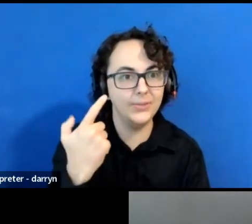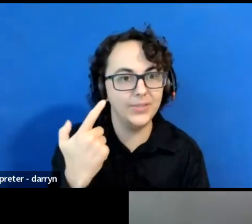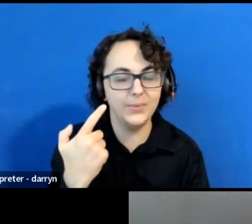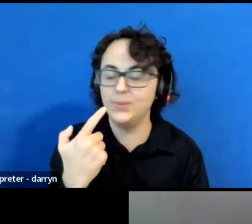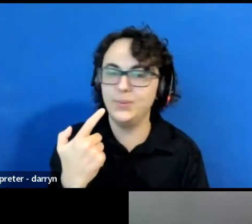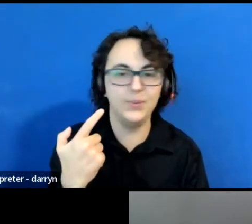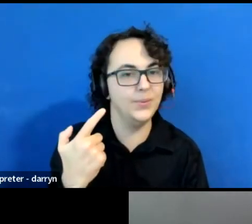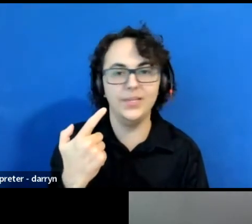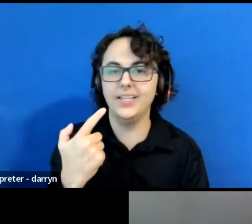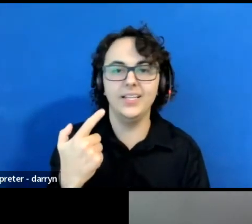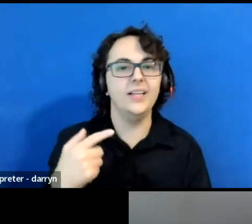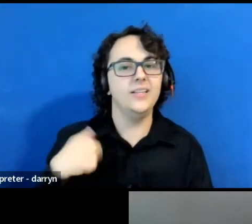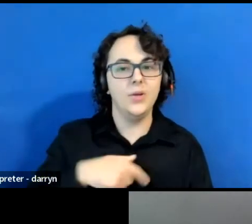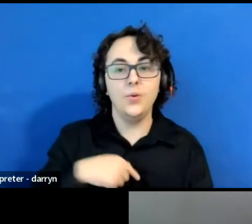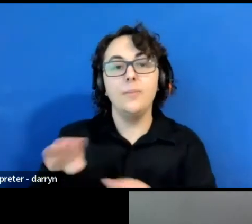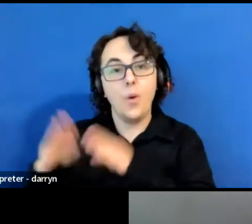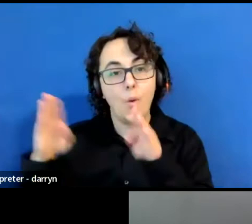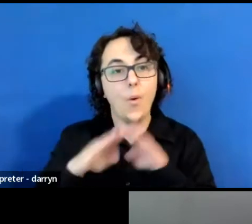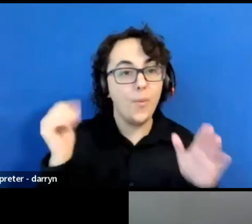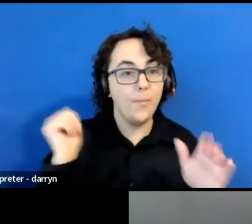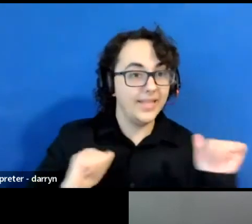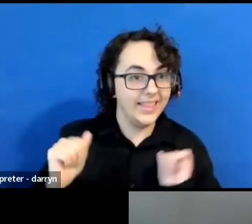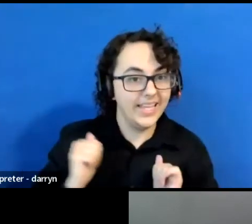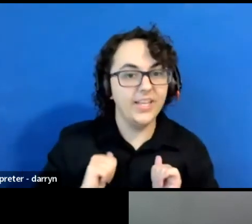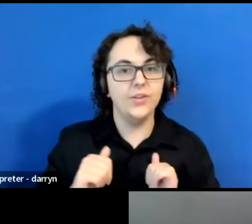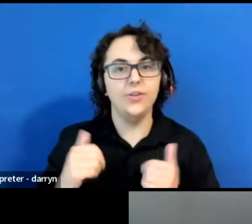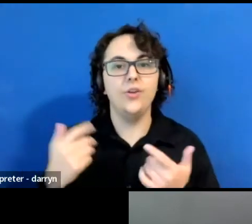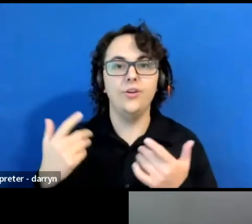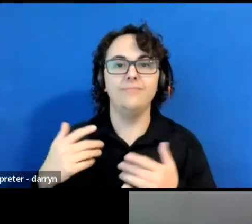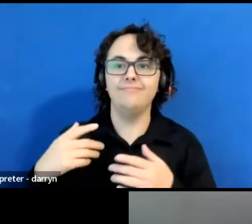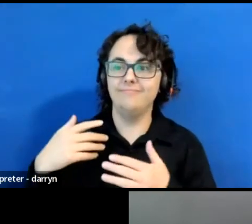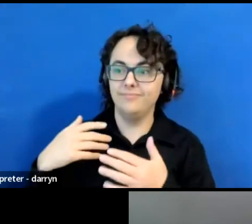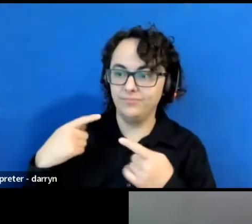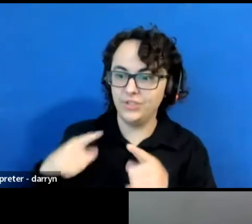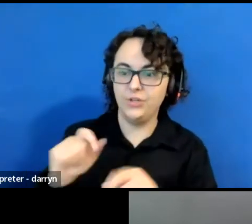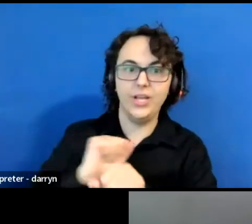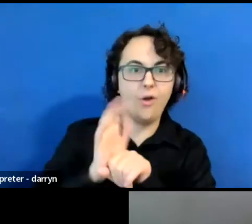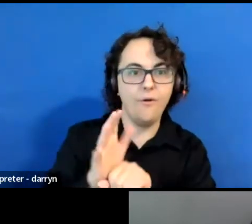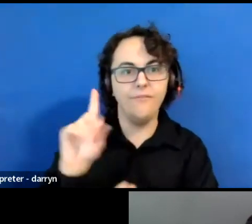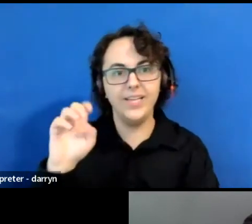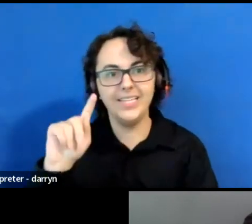of the Delta and new Omicron variants. And we've been doing that while also deepening